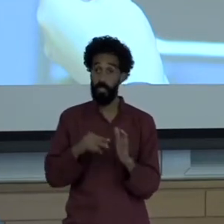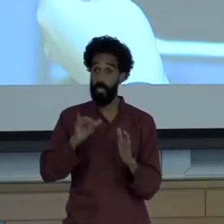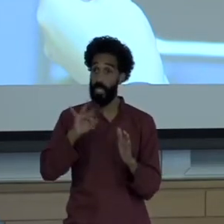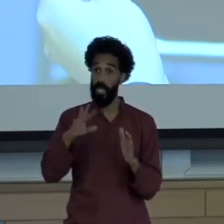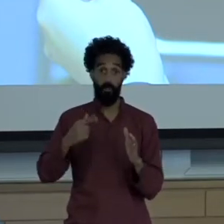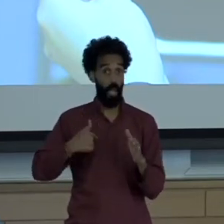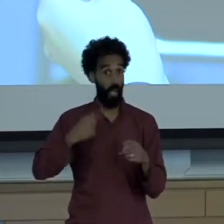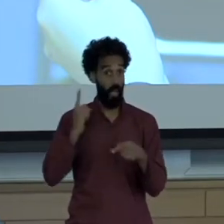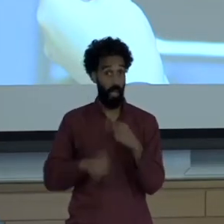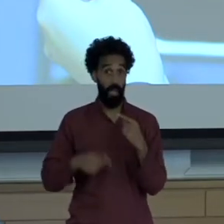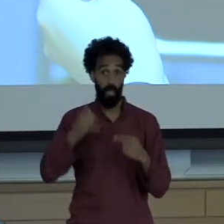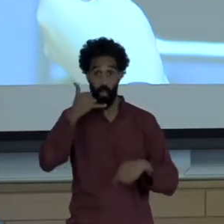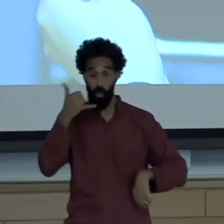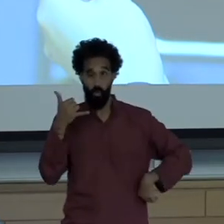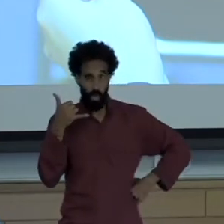is silenced